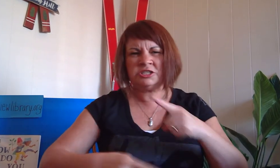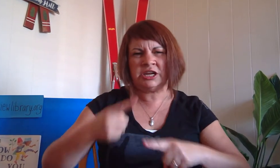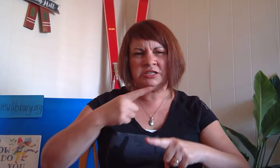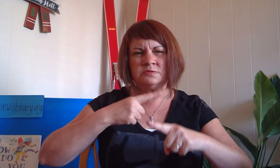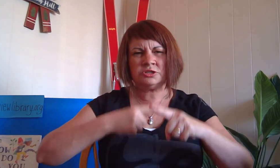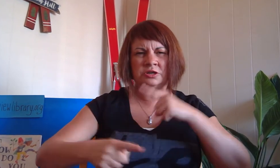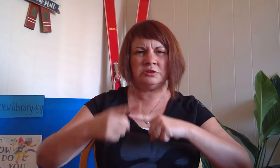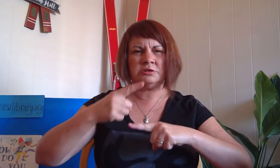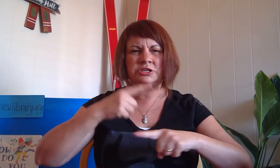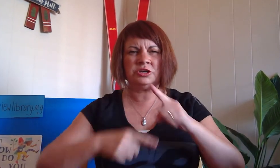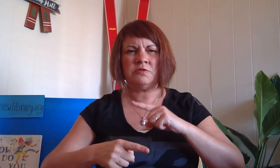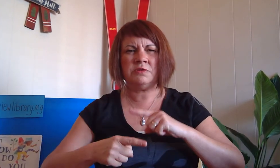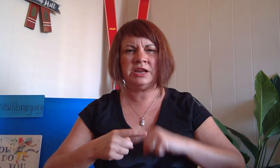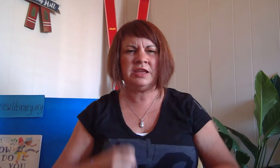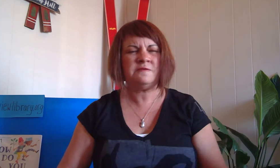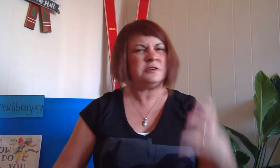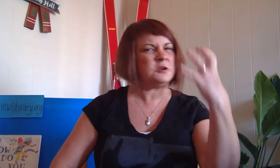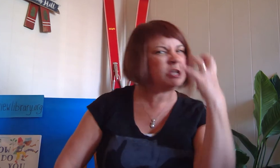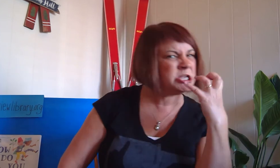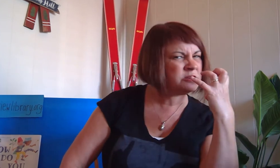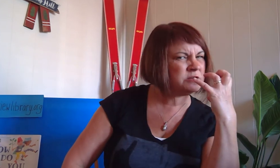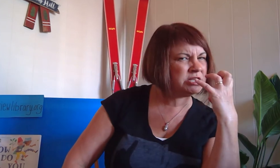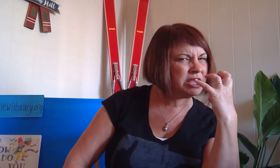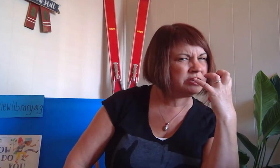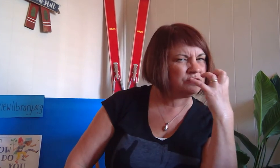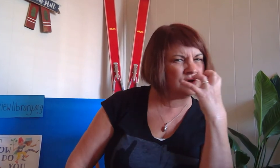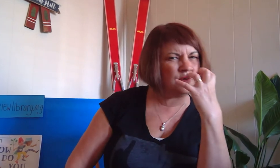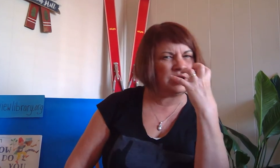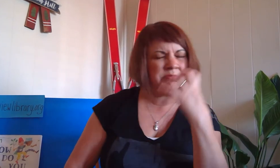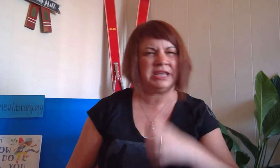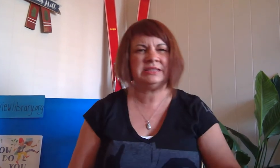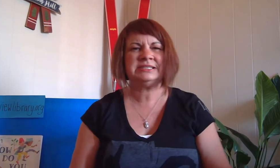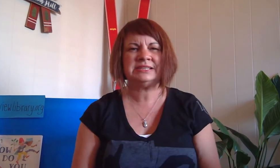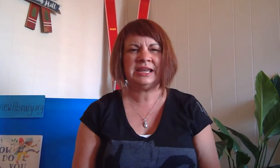signs will surely show it if you're angry and you know it make this sign.